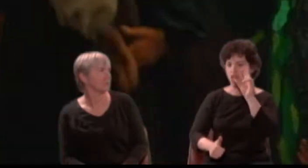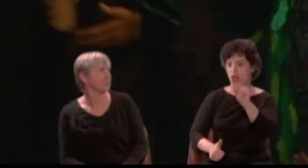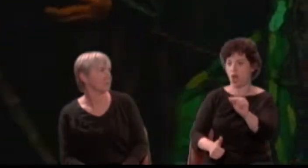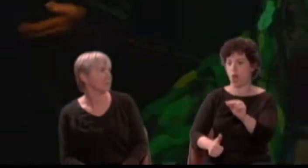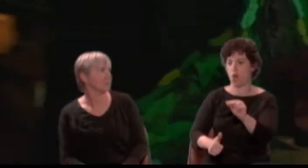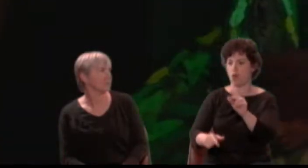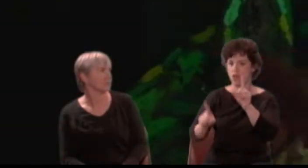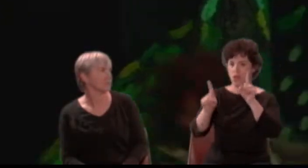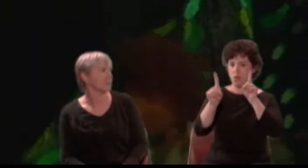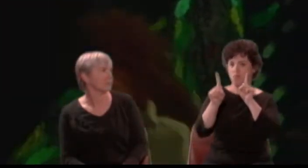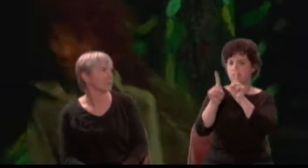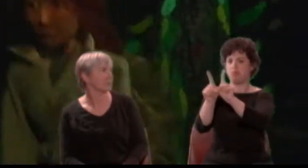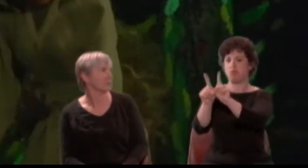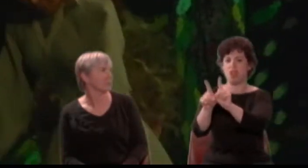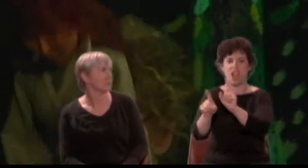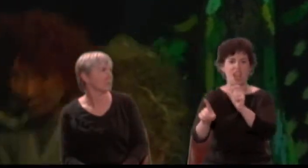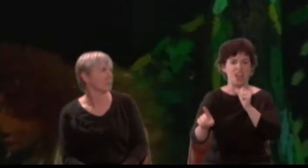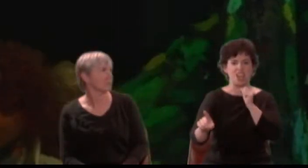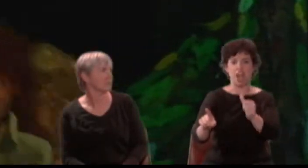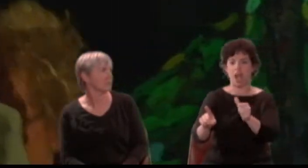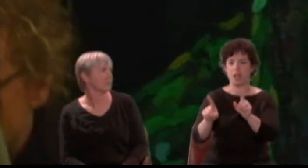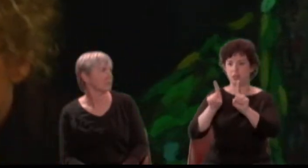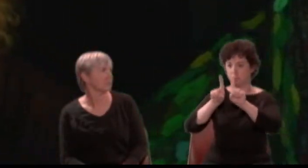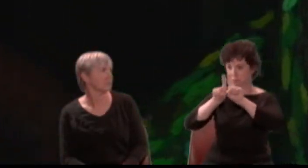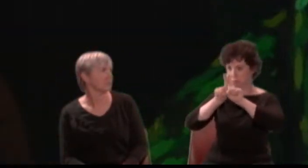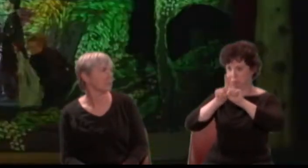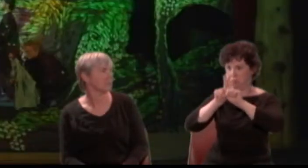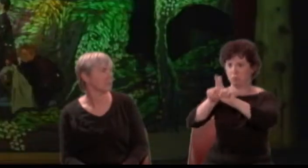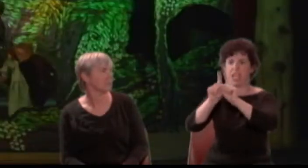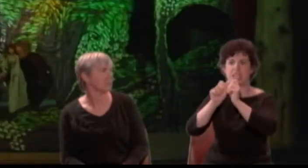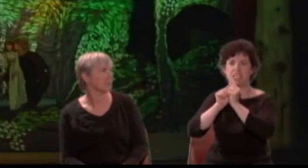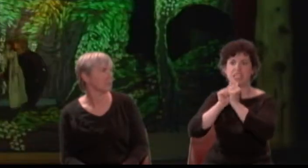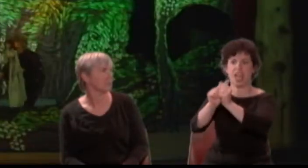Helena: I no longer stay in your curst company.